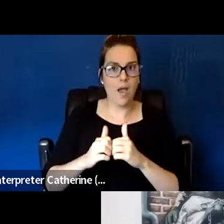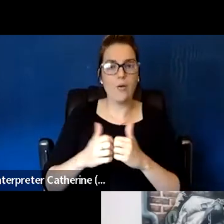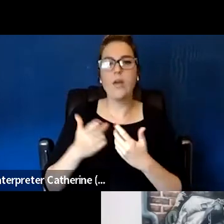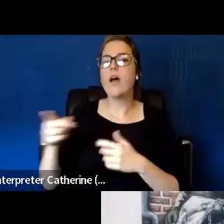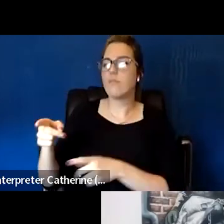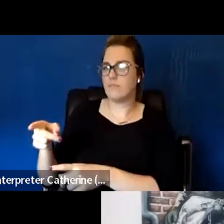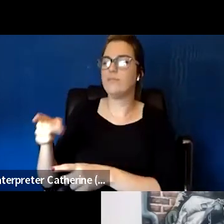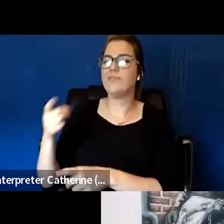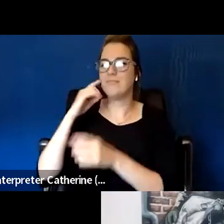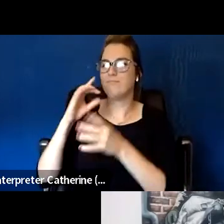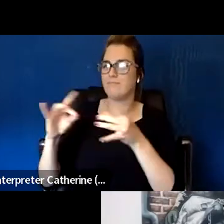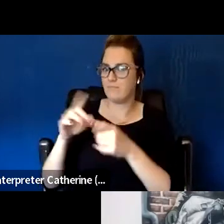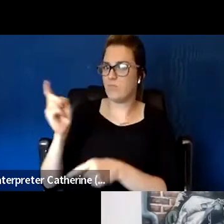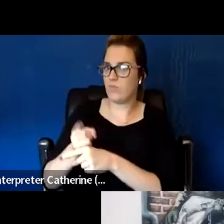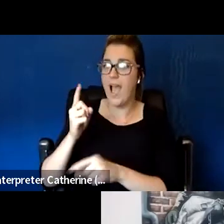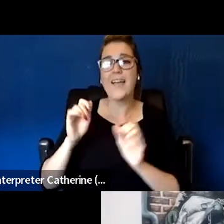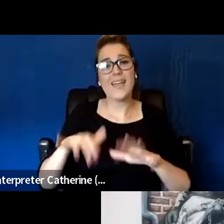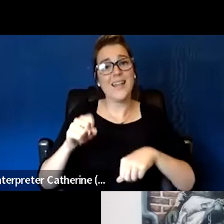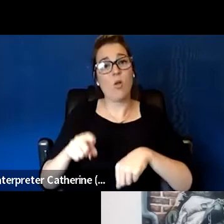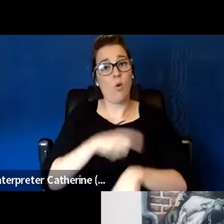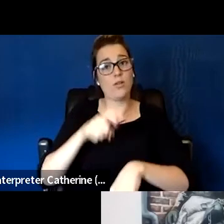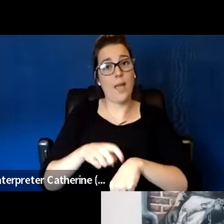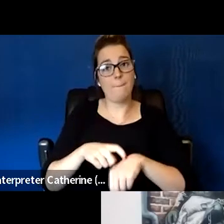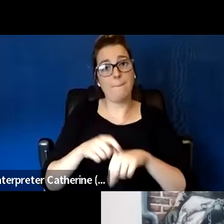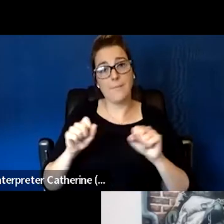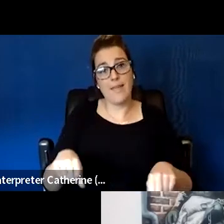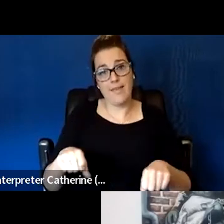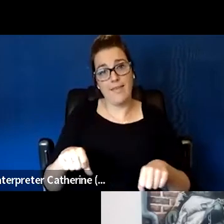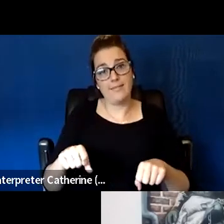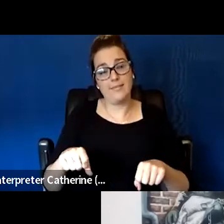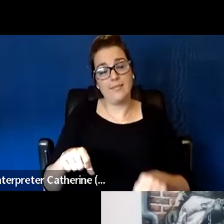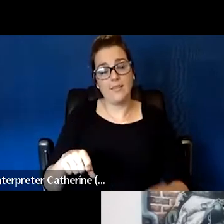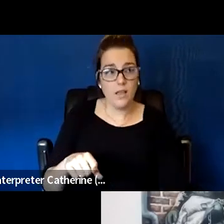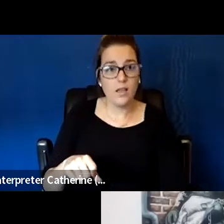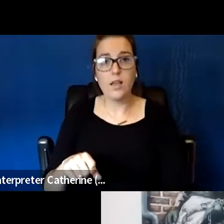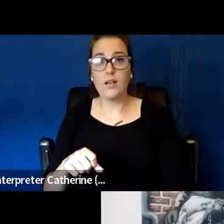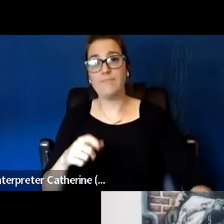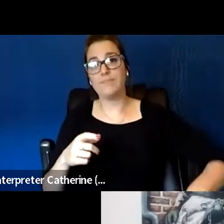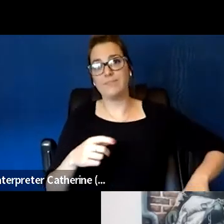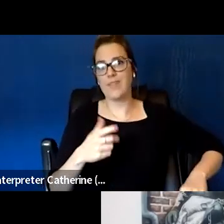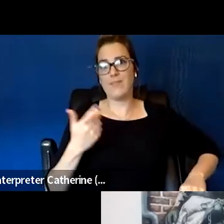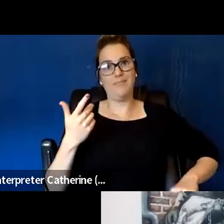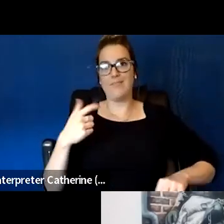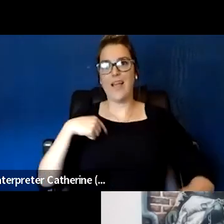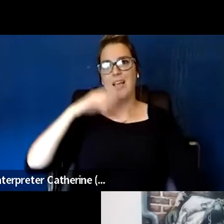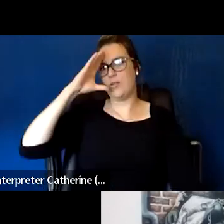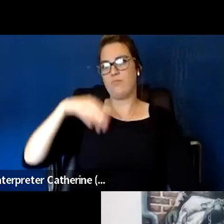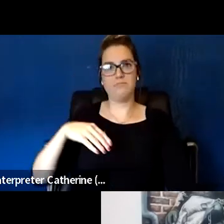it can take a long time to really, I have several examples of people who had been out for 30 years